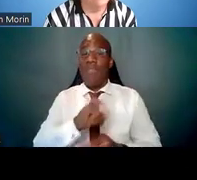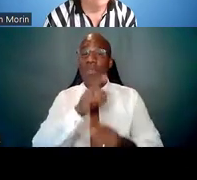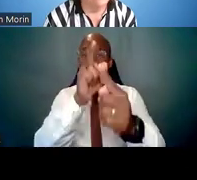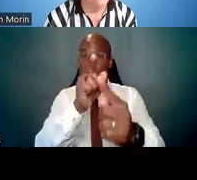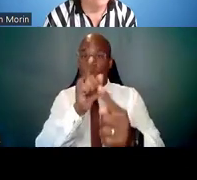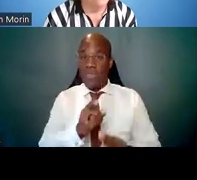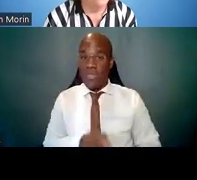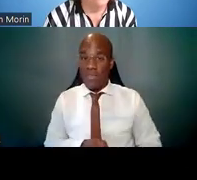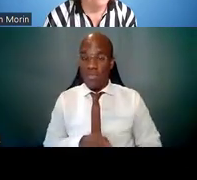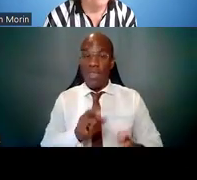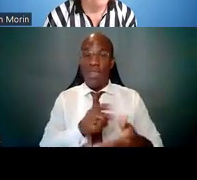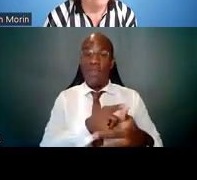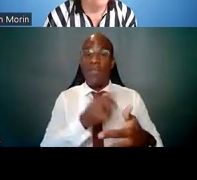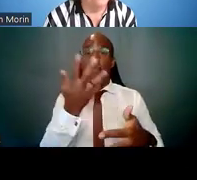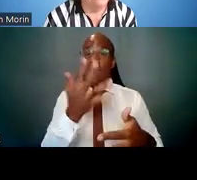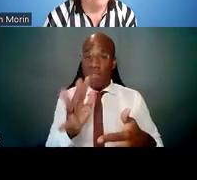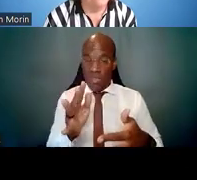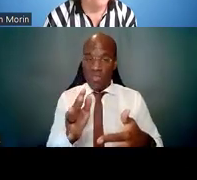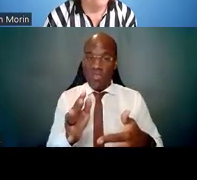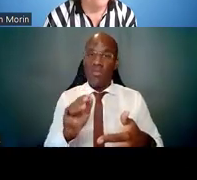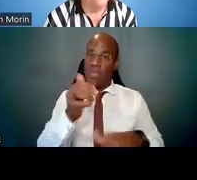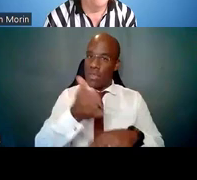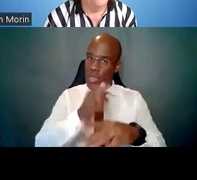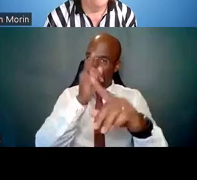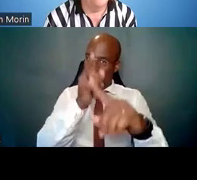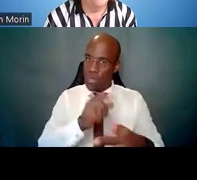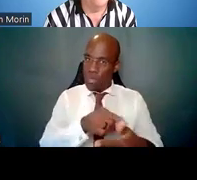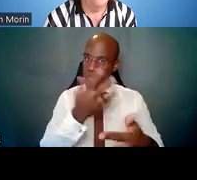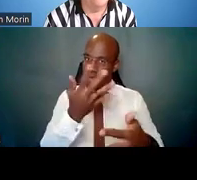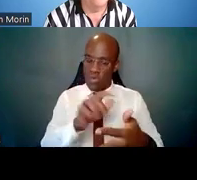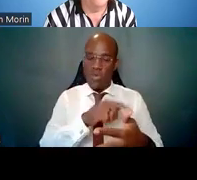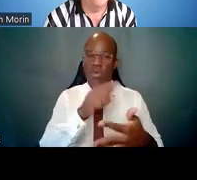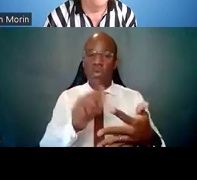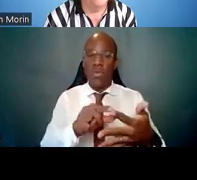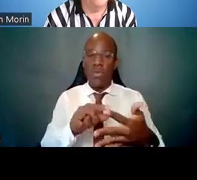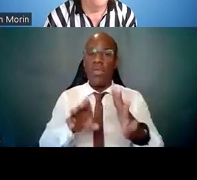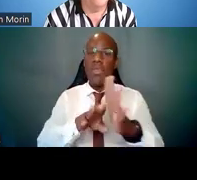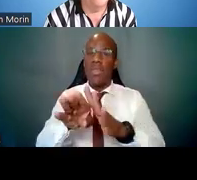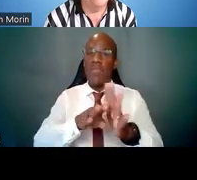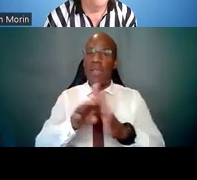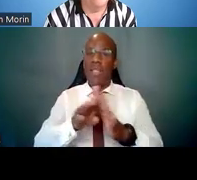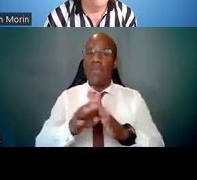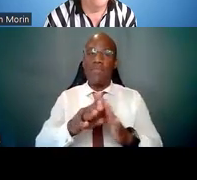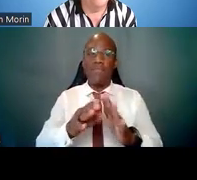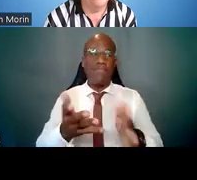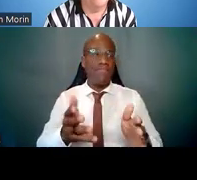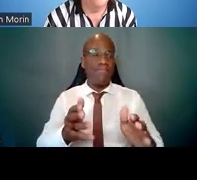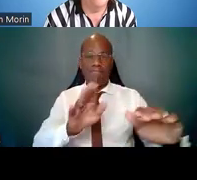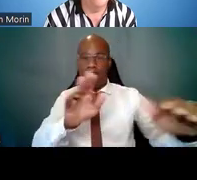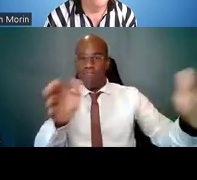Then, after you have these goals, you want to develop a pitch to describe what you want.